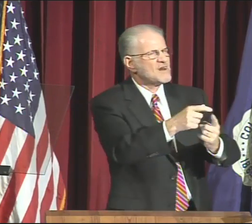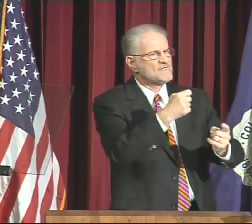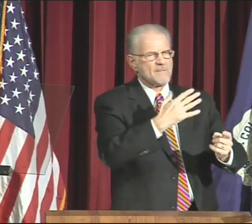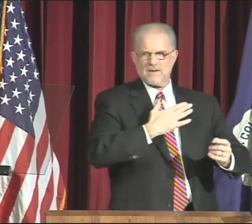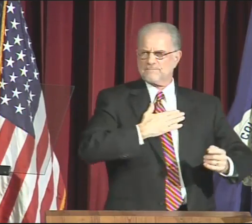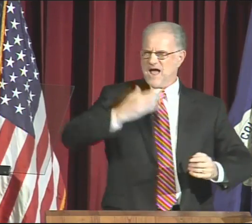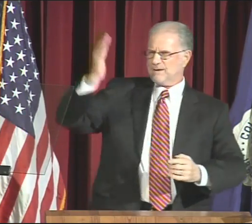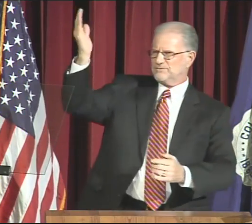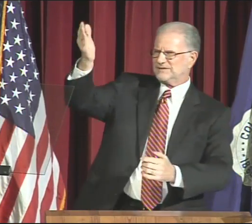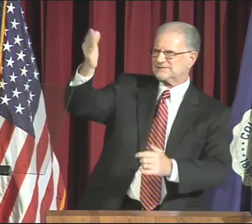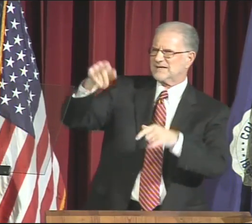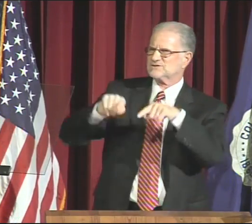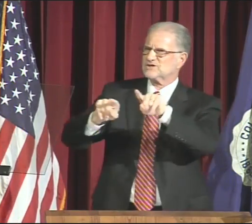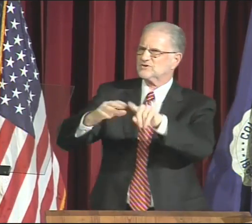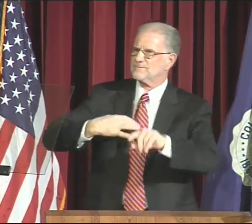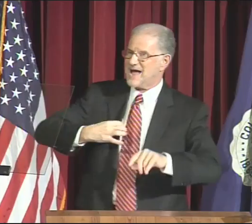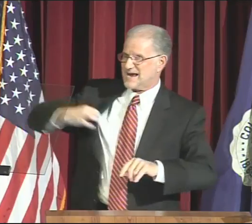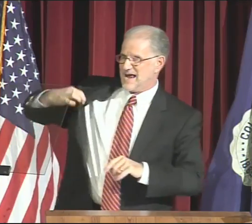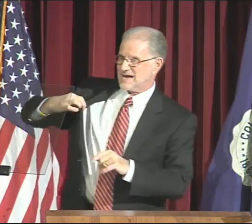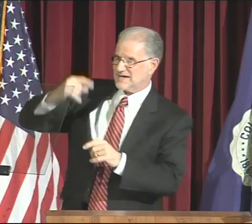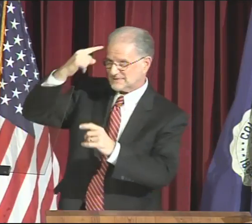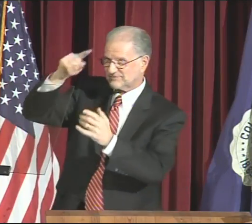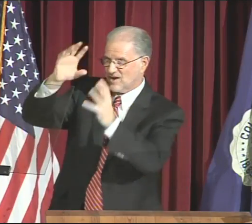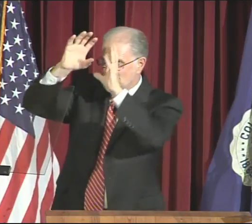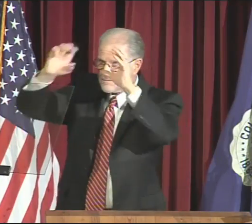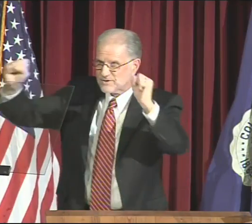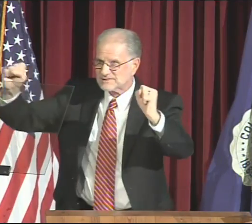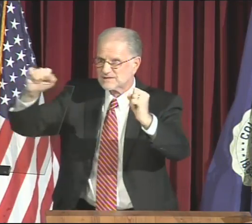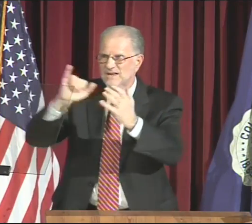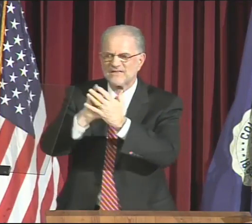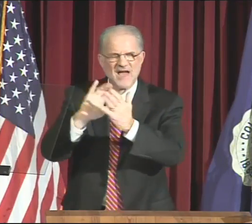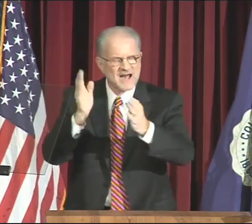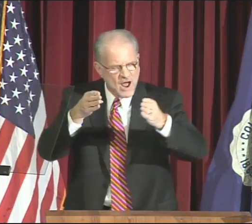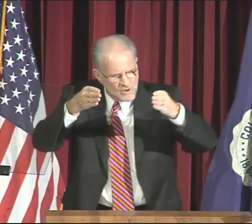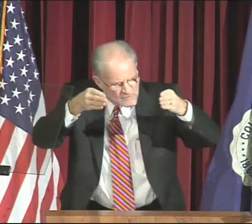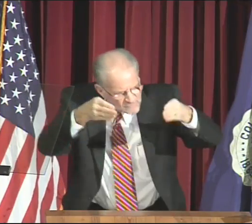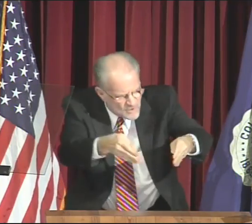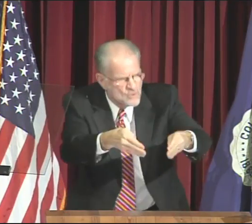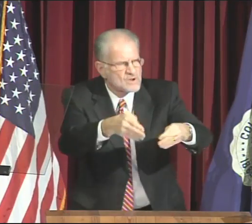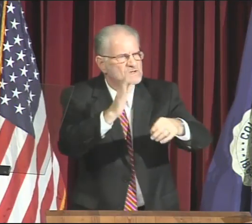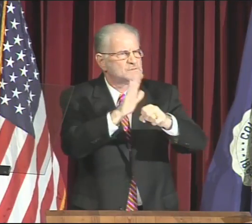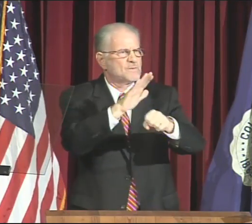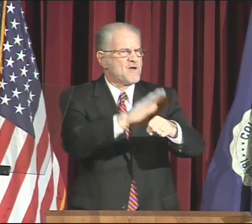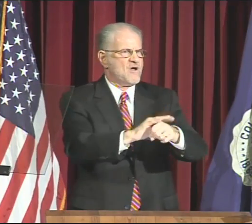Recall from my presentation during my candidacy